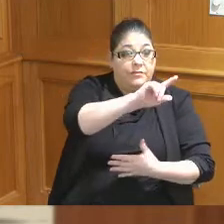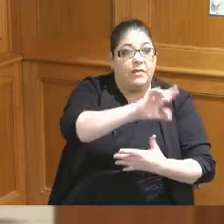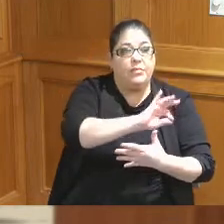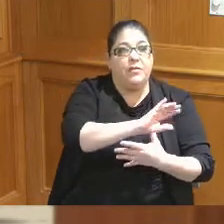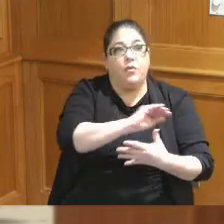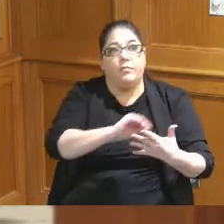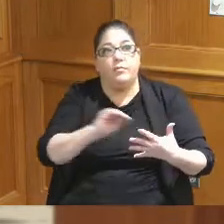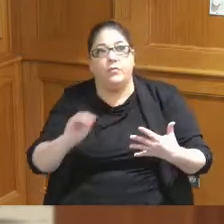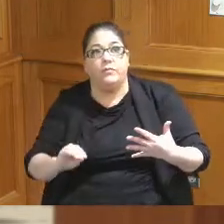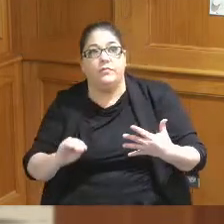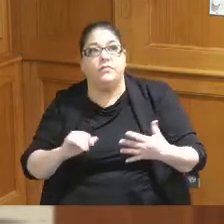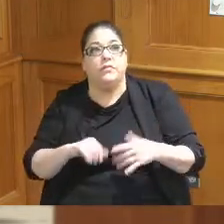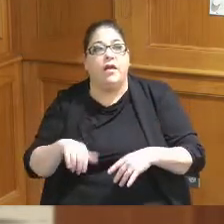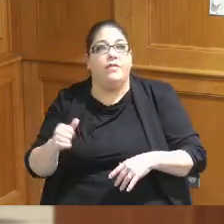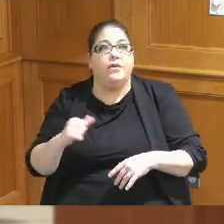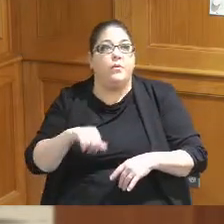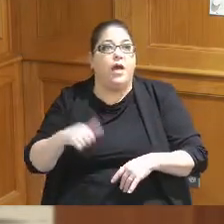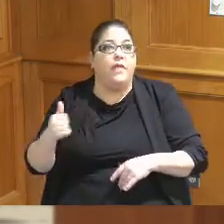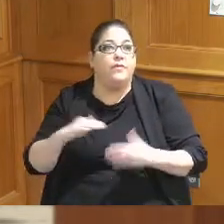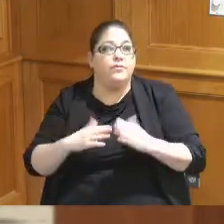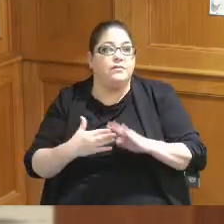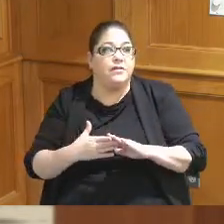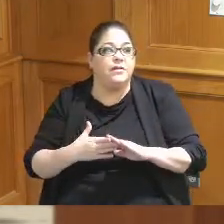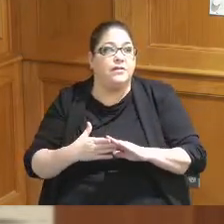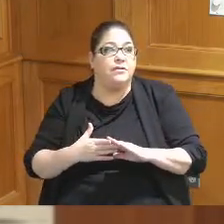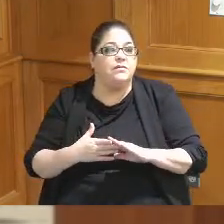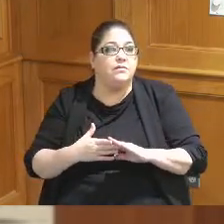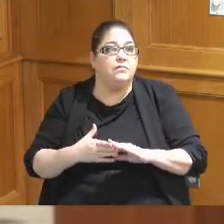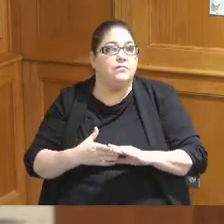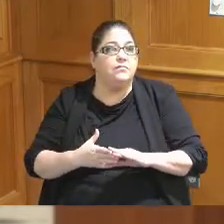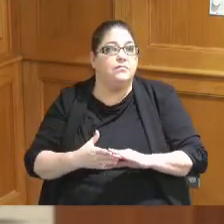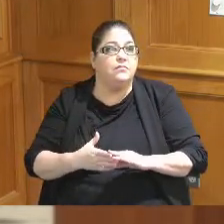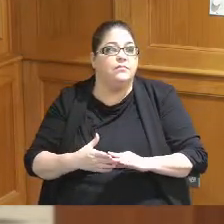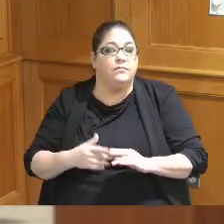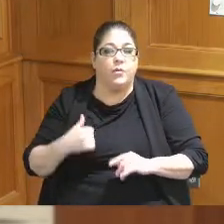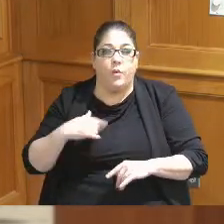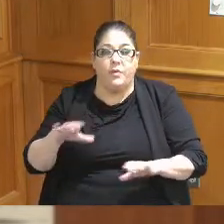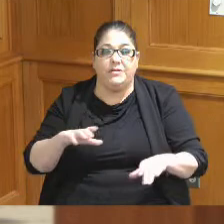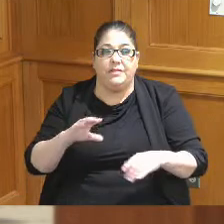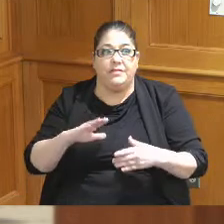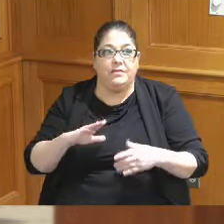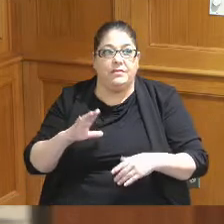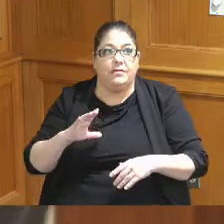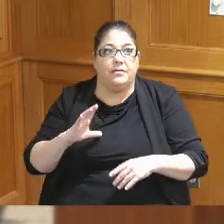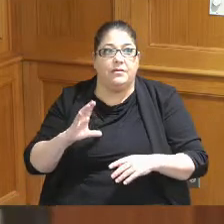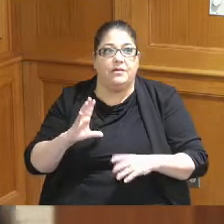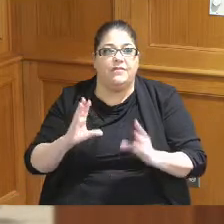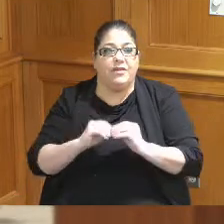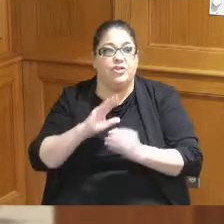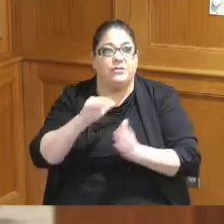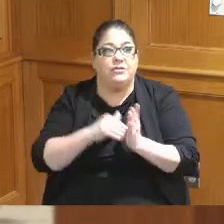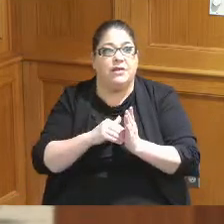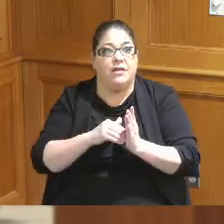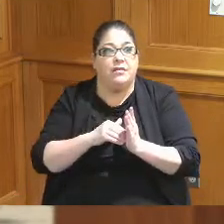we have to go to other cities and I've been through this before where we've when I when we did the convention center in Pittsburgh we literally knocked the convention center